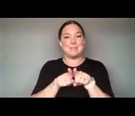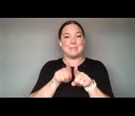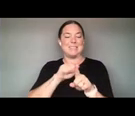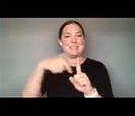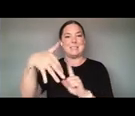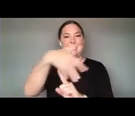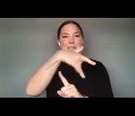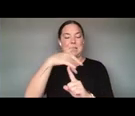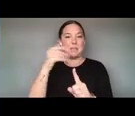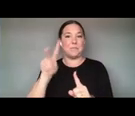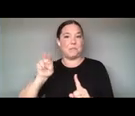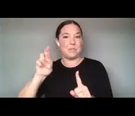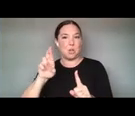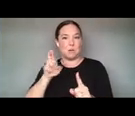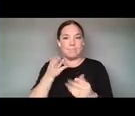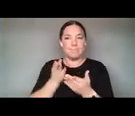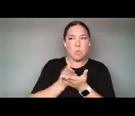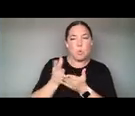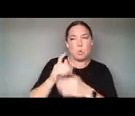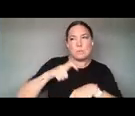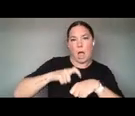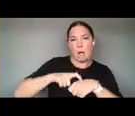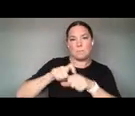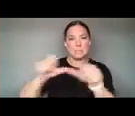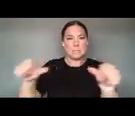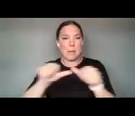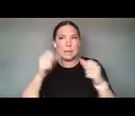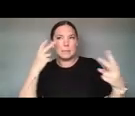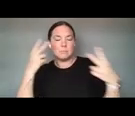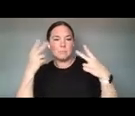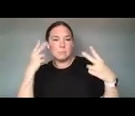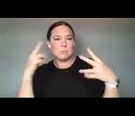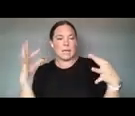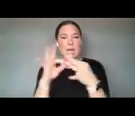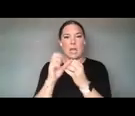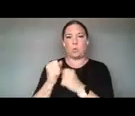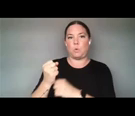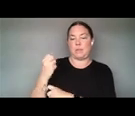AND SPACE TO WITNESS THE CONNECTED HISTORICAL EXPERIENCES OF RACIAL INJUSTICE IN THE UNITED